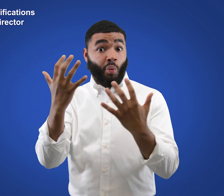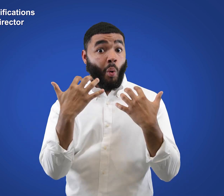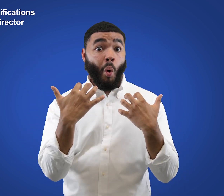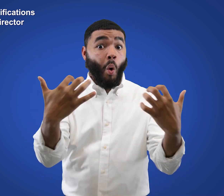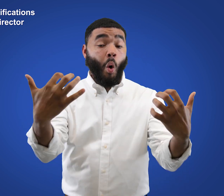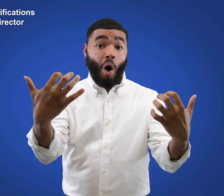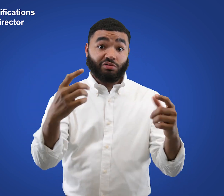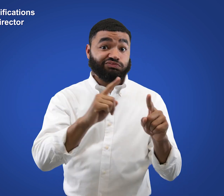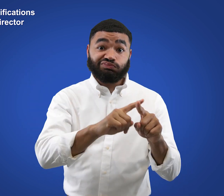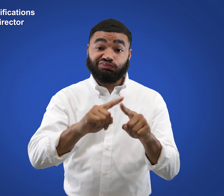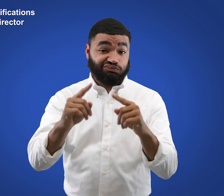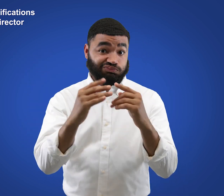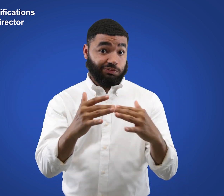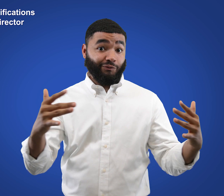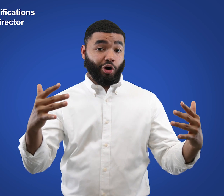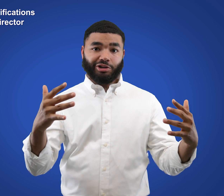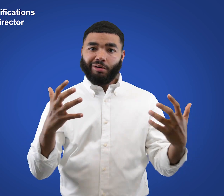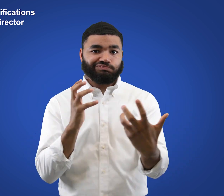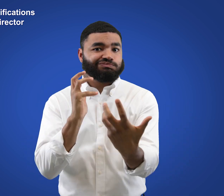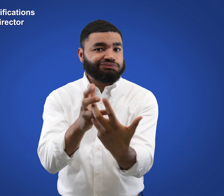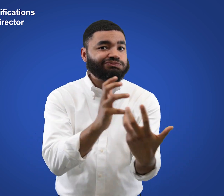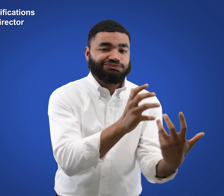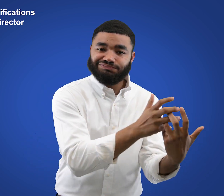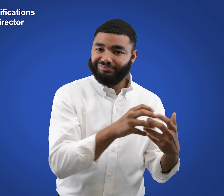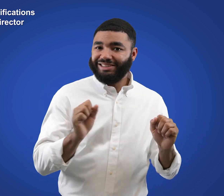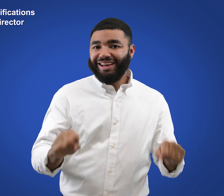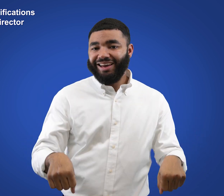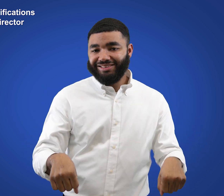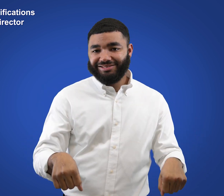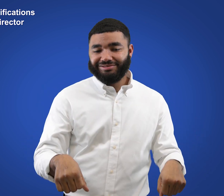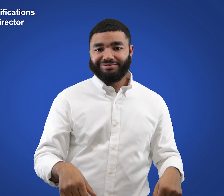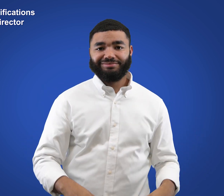to audiences with multiple stakeholders.